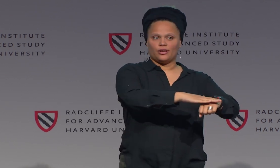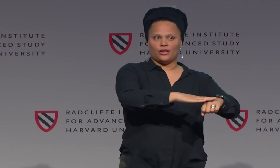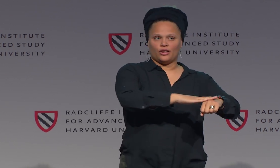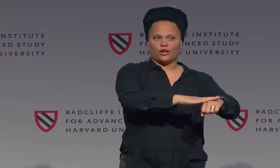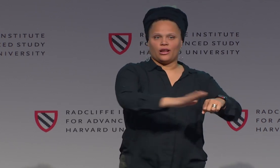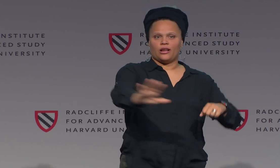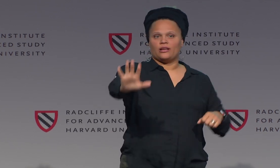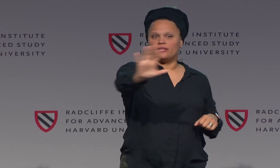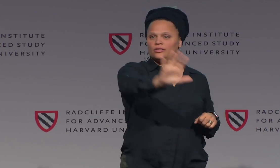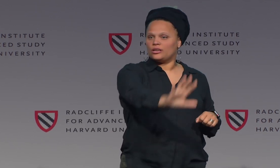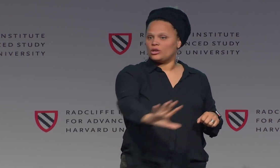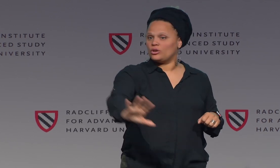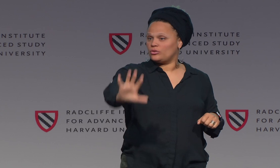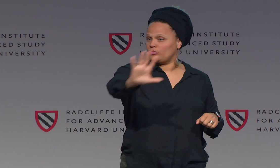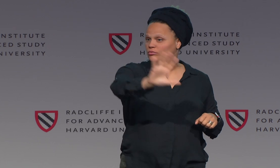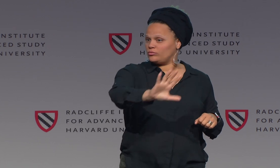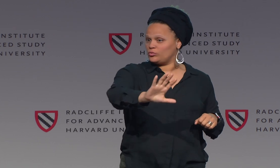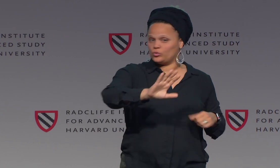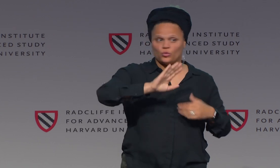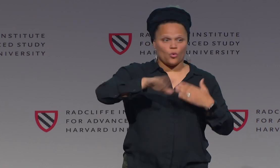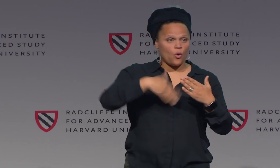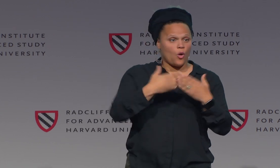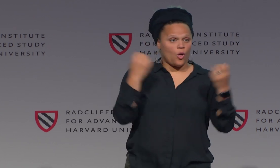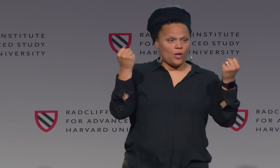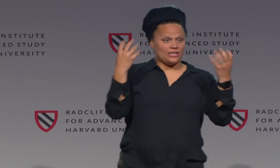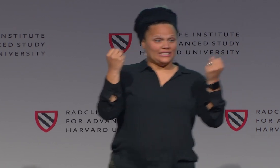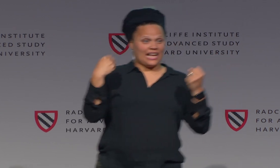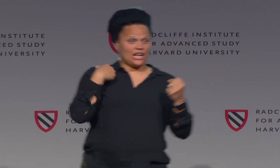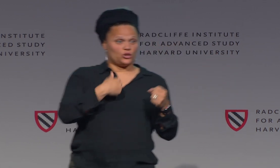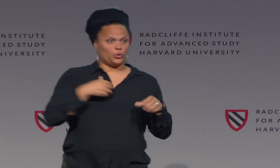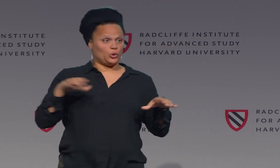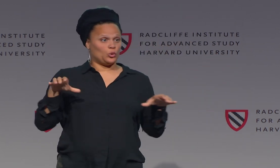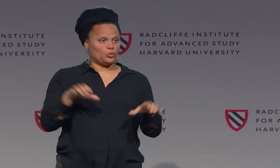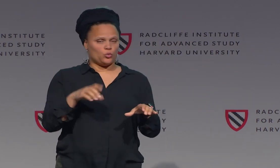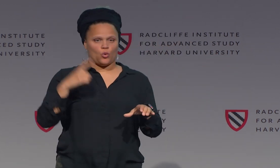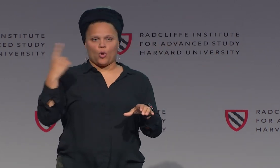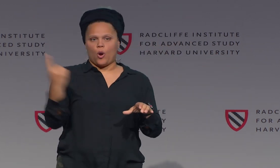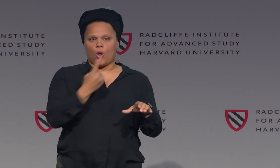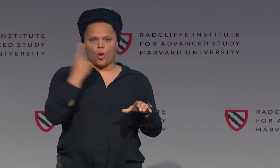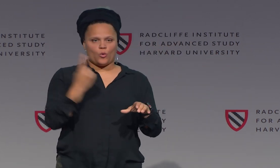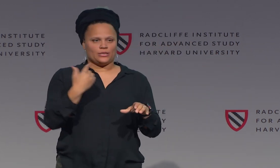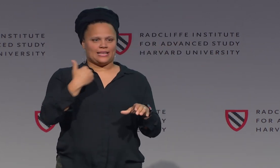versus here, versus out here. All the signs that we'll be doing--